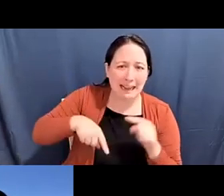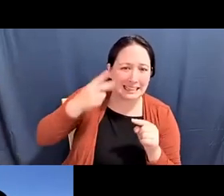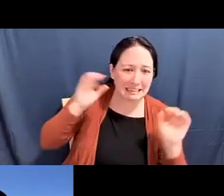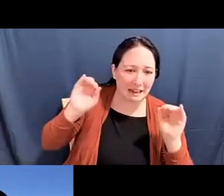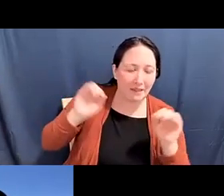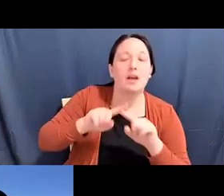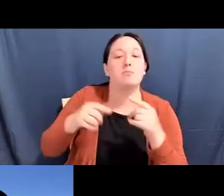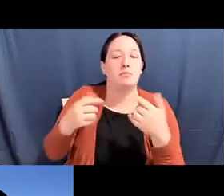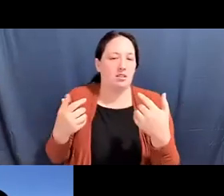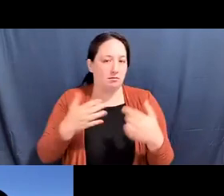Diane Fujino: but... but...